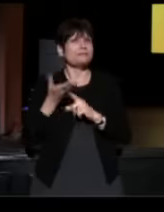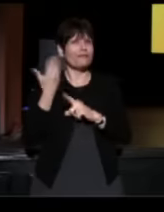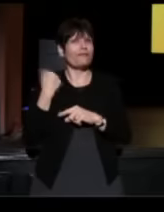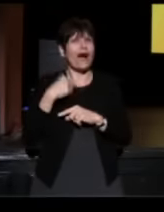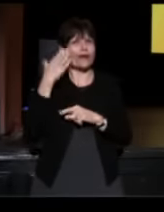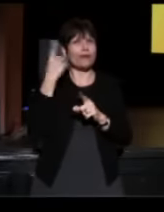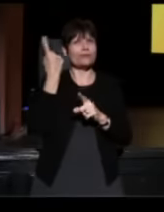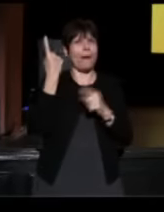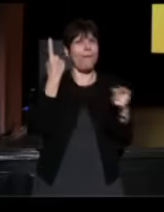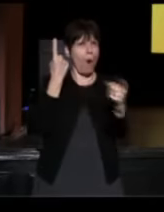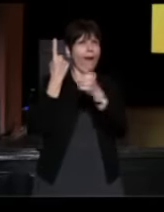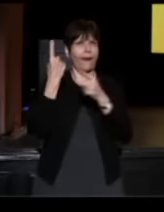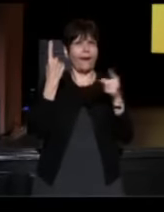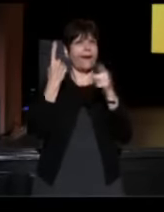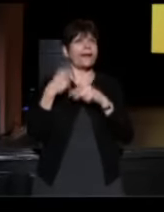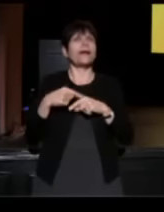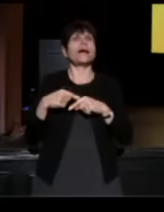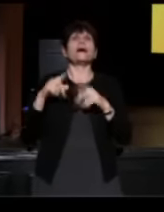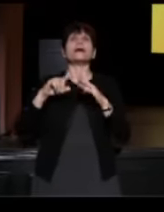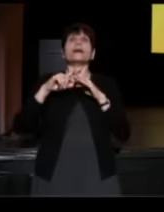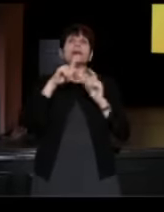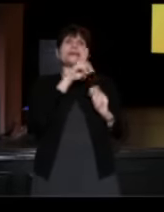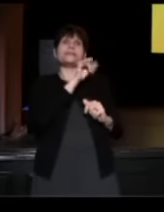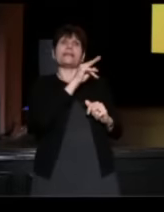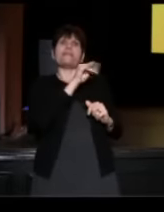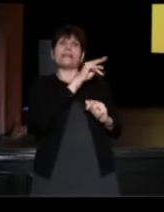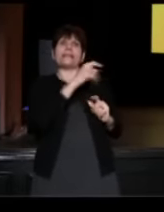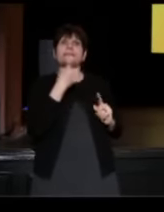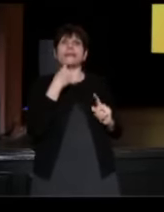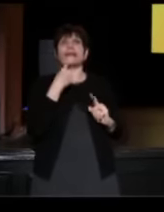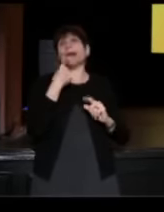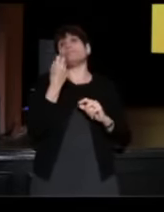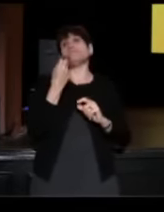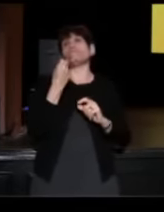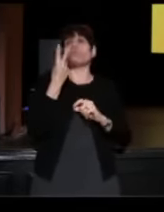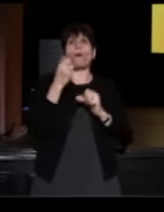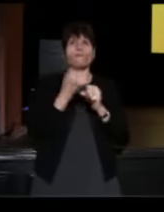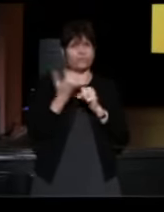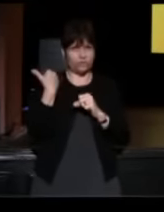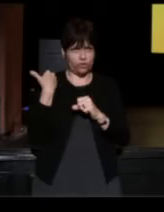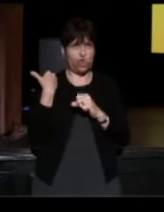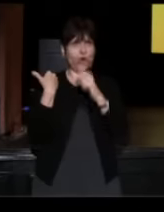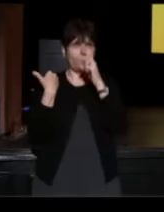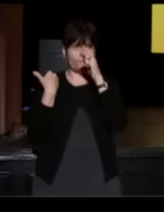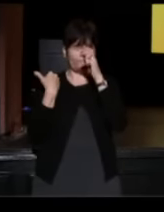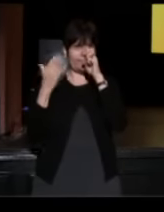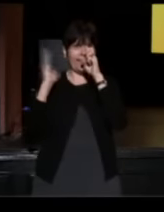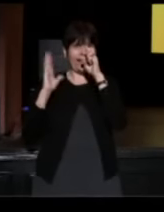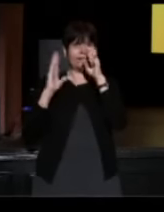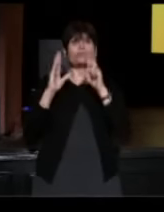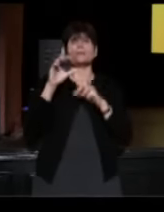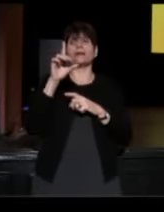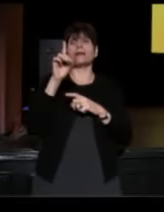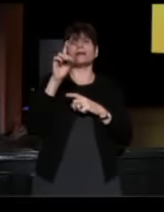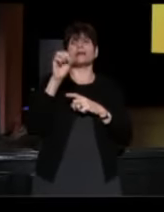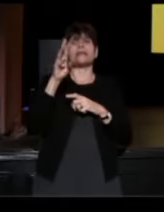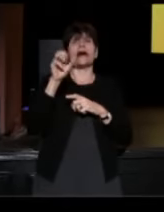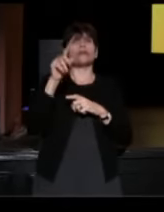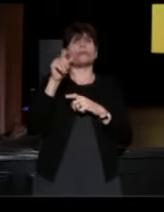So we-- as Daphina said, we started about a dozen years ago, in Grand Central terminal, I used to be a documentary, radio maker for public radio.